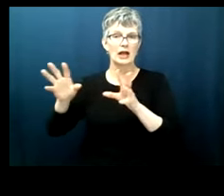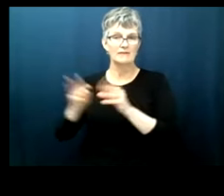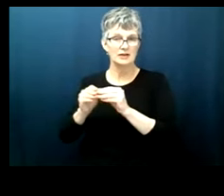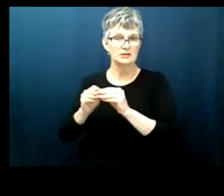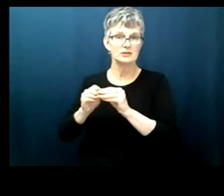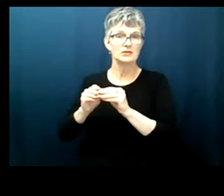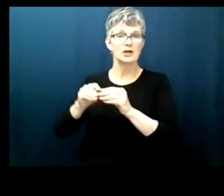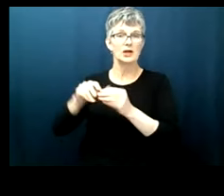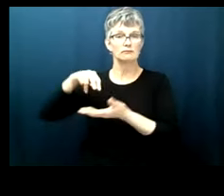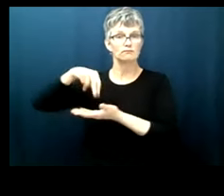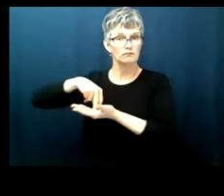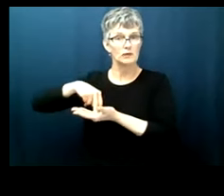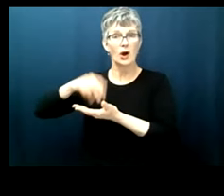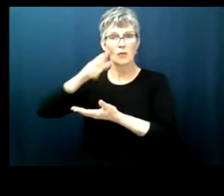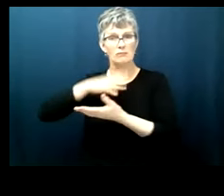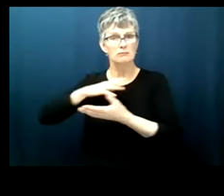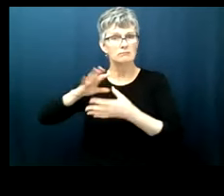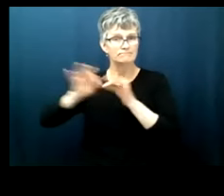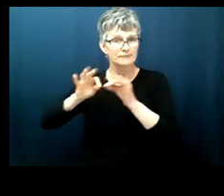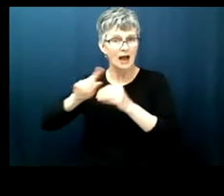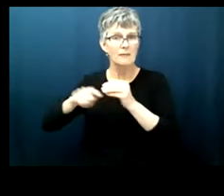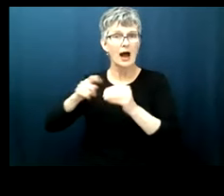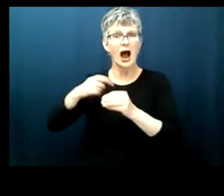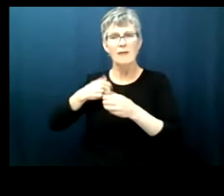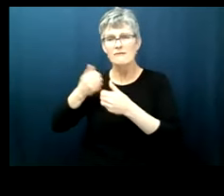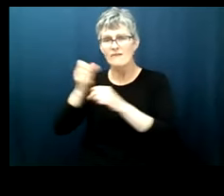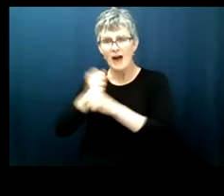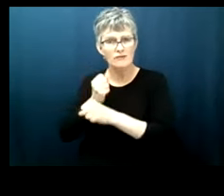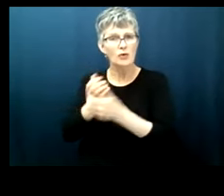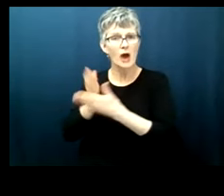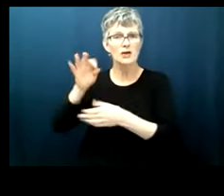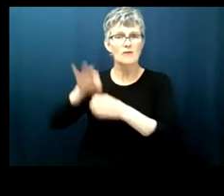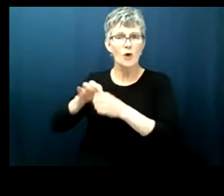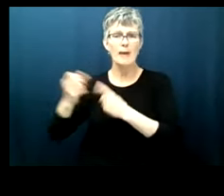she had experienced in mississippi fighting for the right to vote that realignment